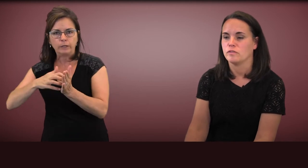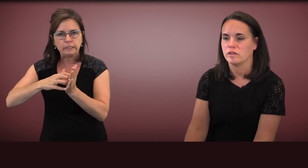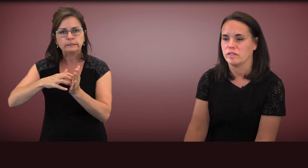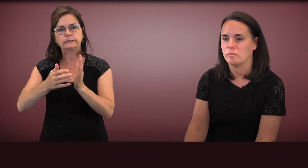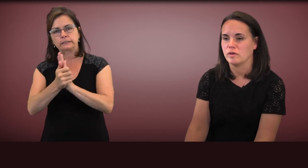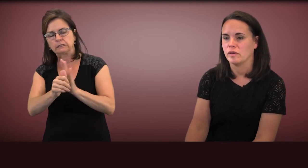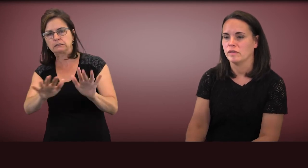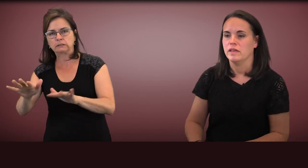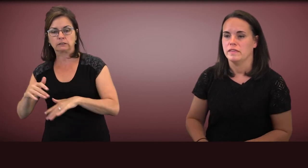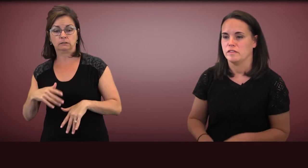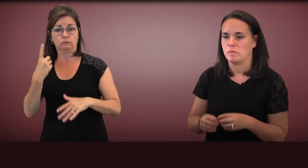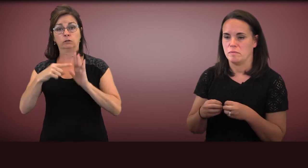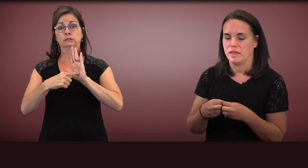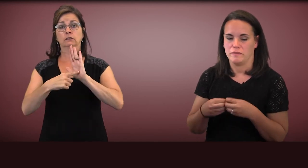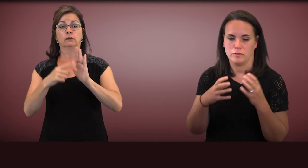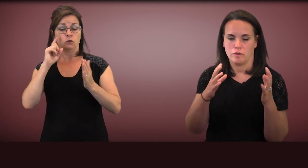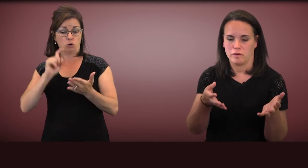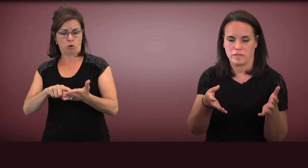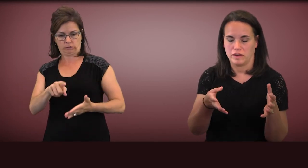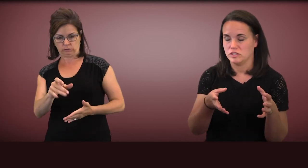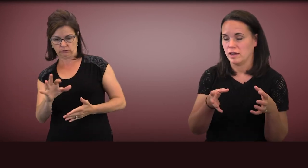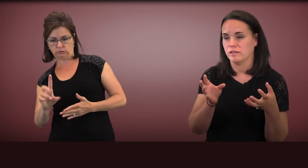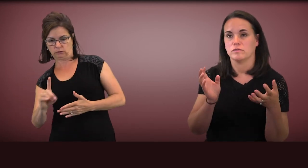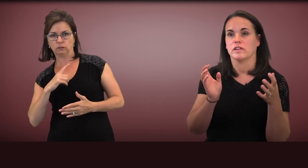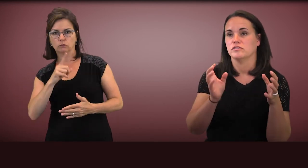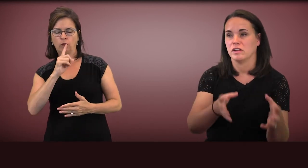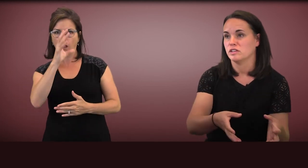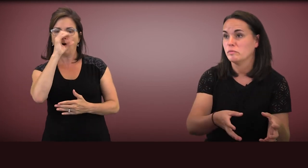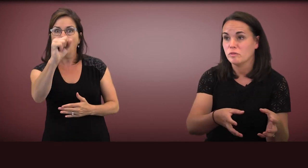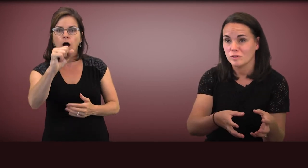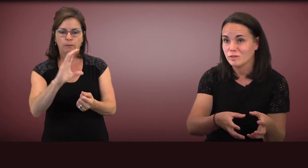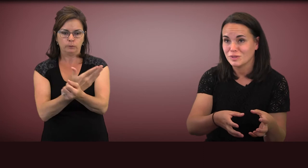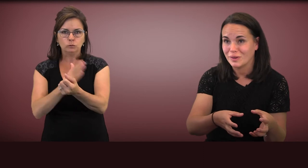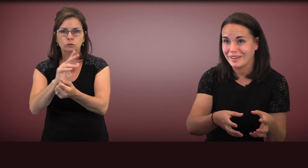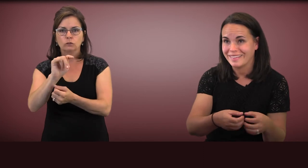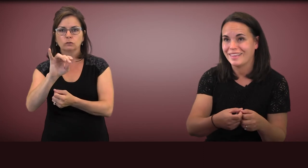For example, this might be if you notice that a child is really drawn to musical toys.